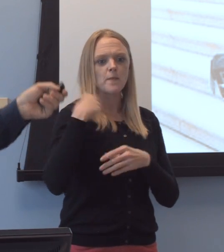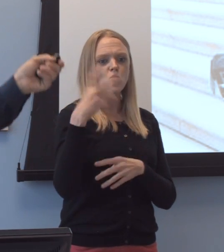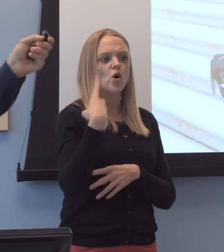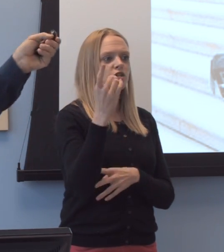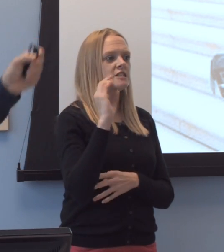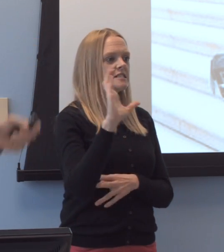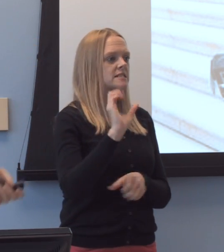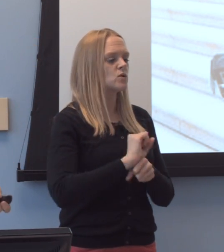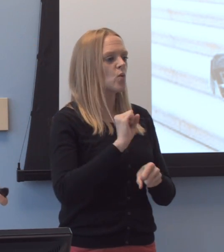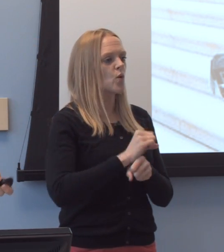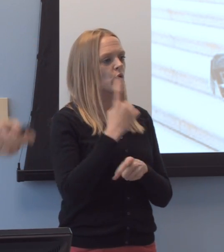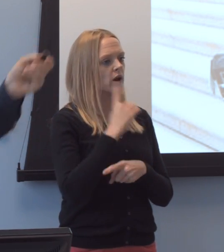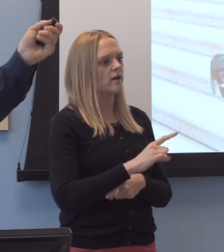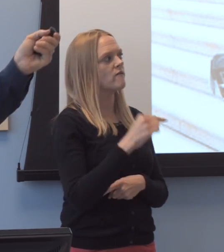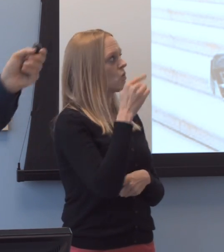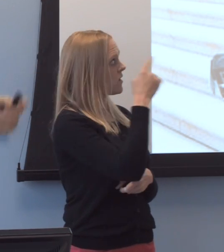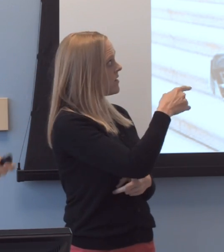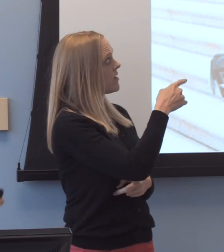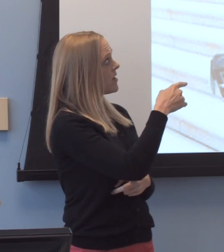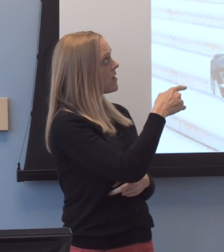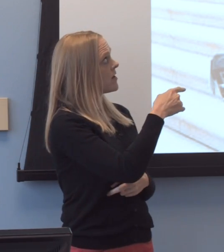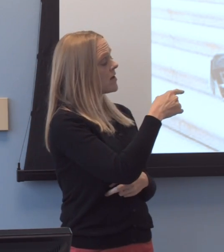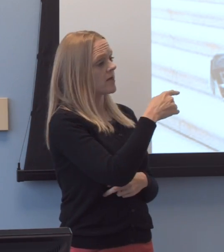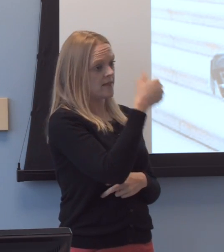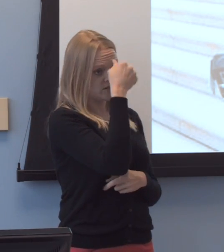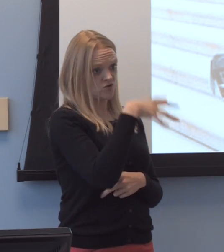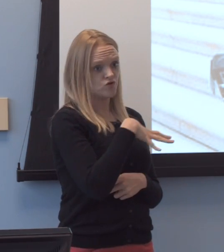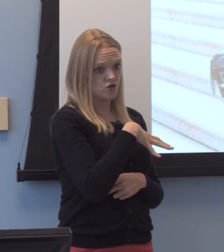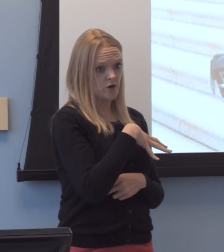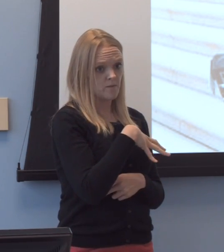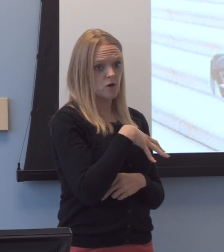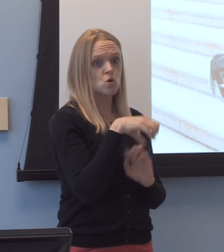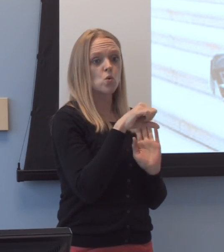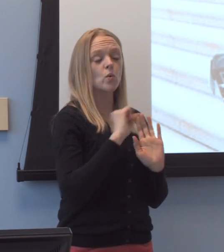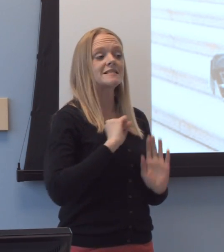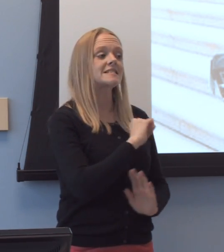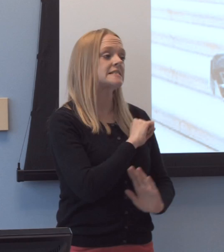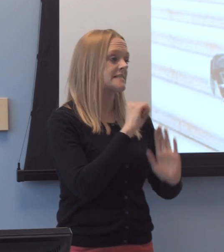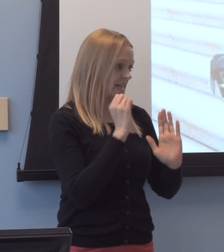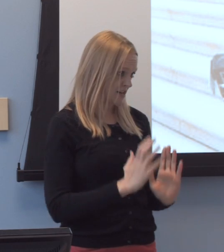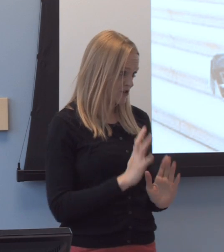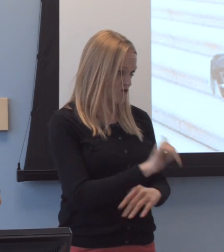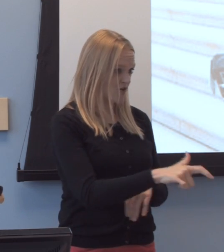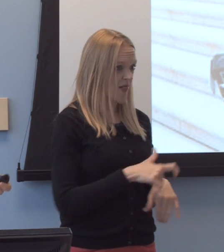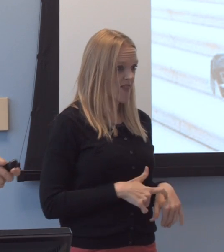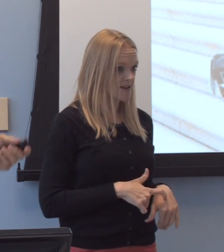working for then, this-this, uh, gentleman, who was a senator at that time, uh, in Washington.